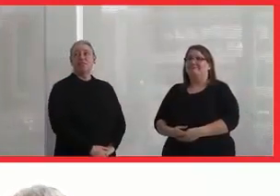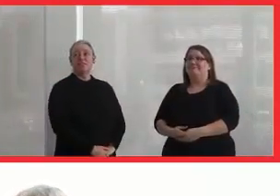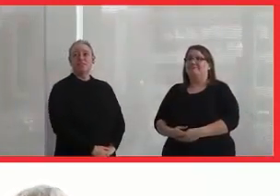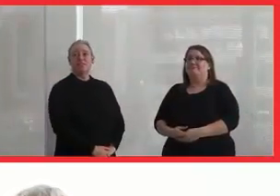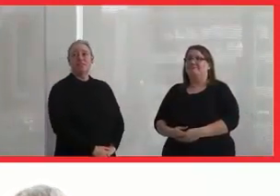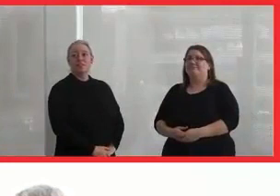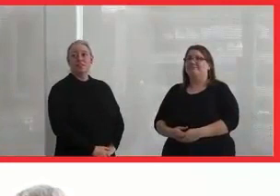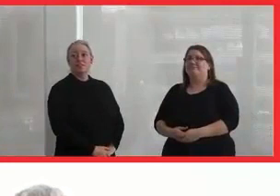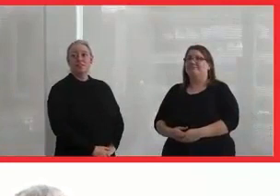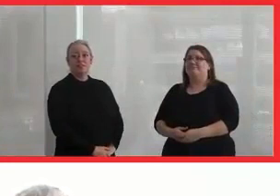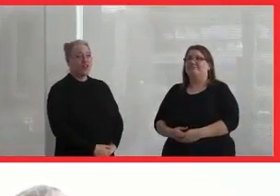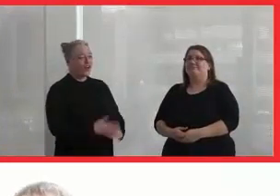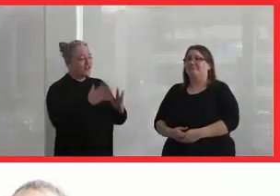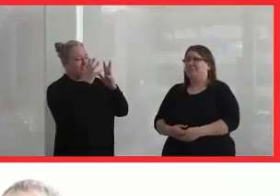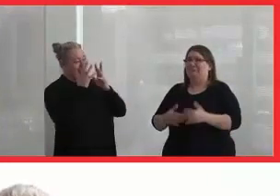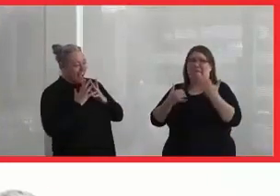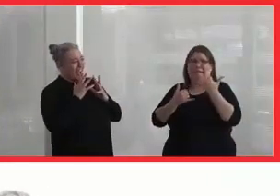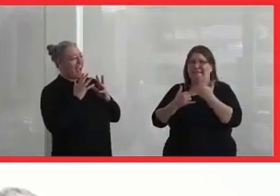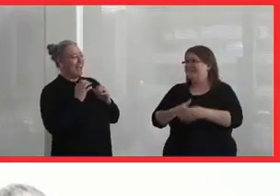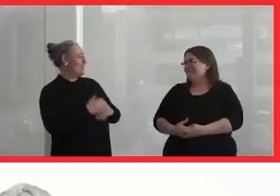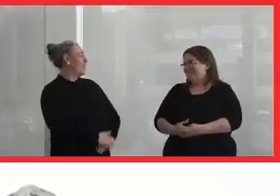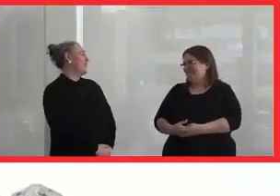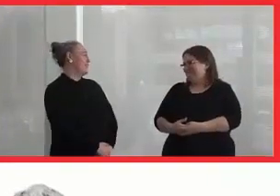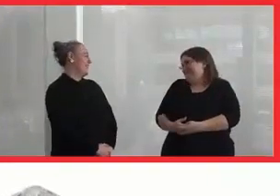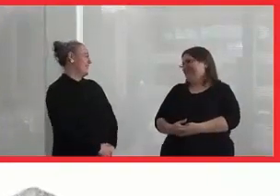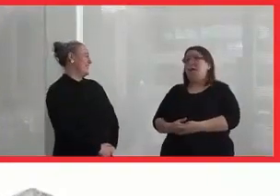Oh, I made everybody sad now. Sorry.